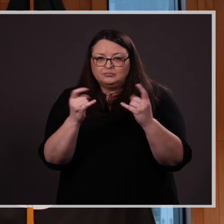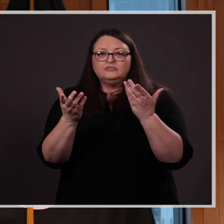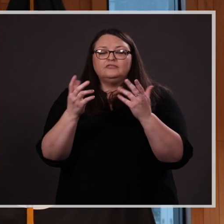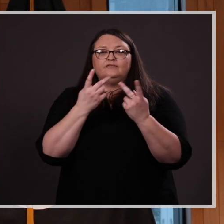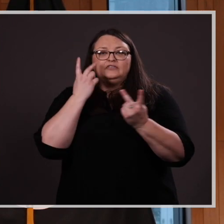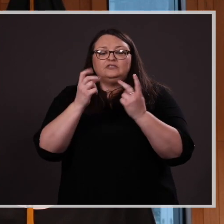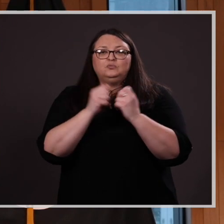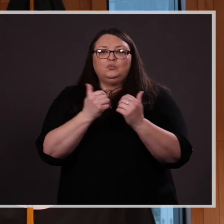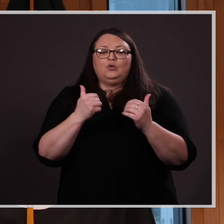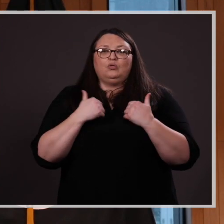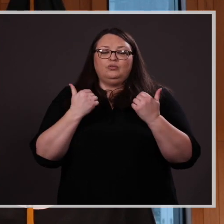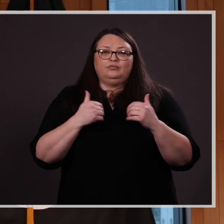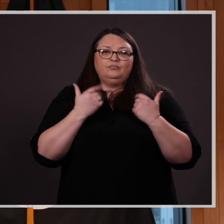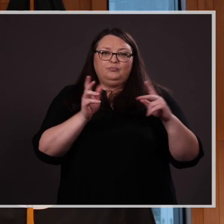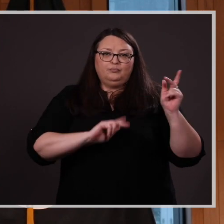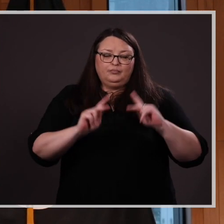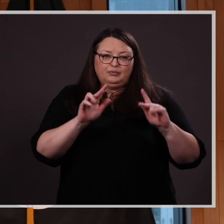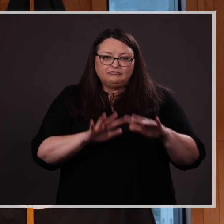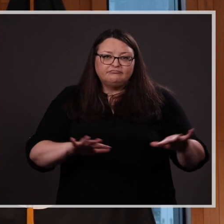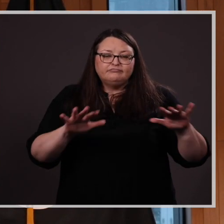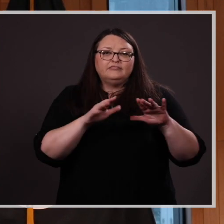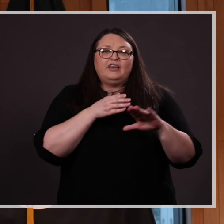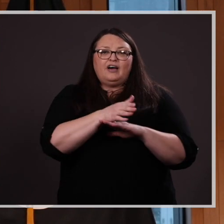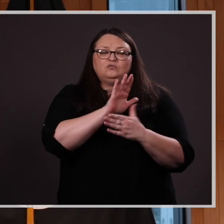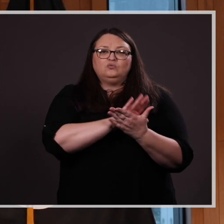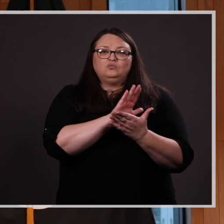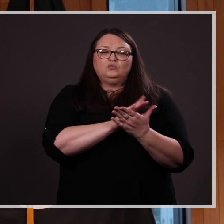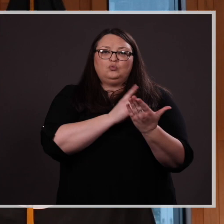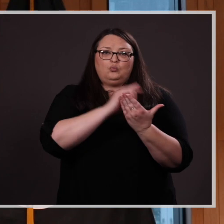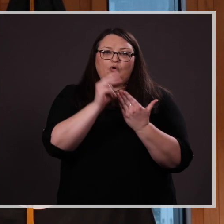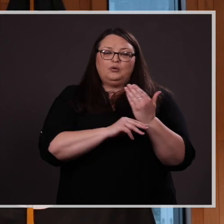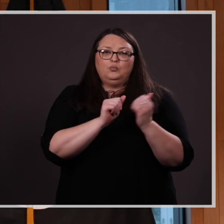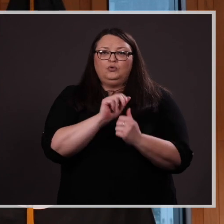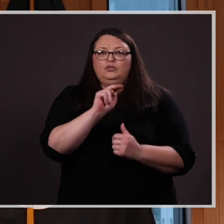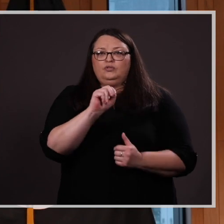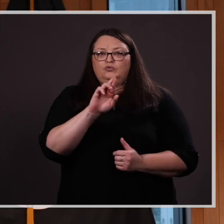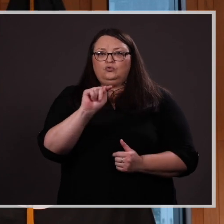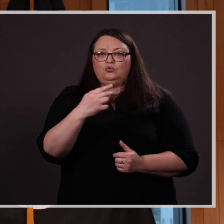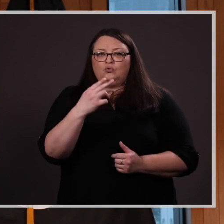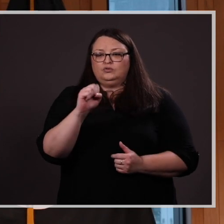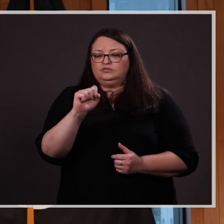an after-school program with the NorthStar Foundation. Matt has made UNO proud to call